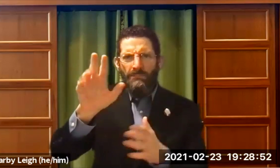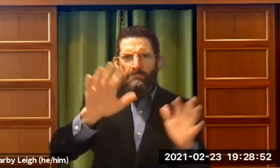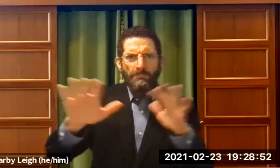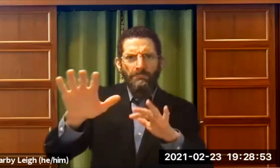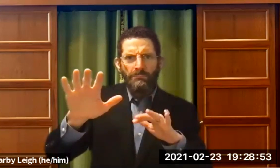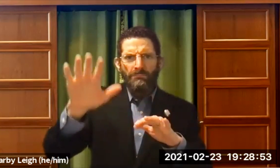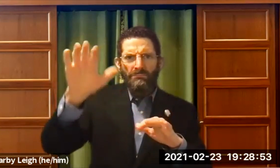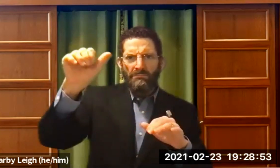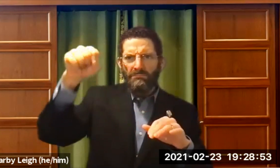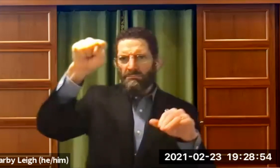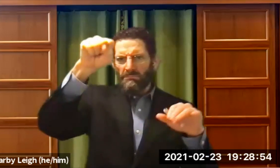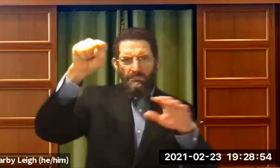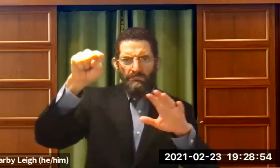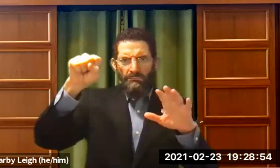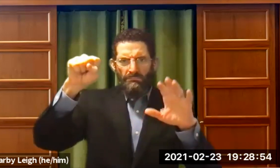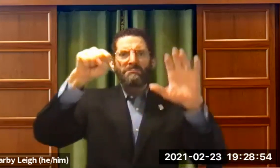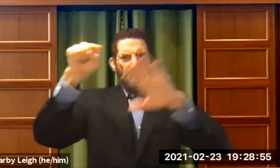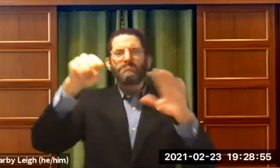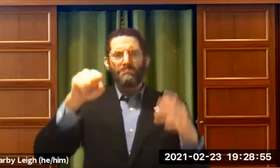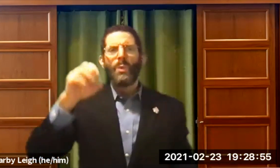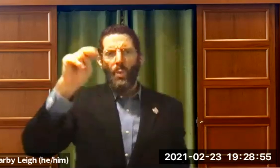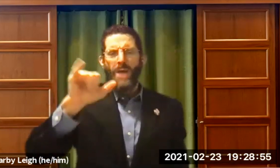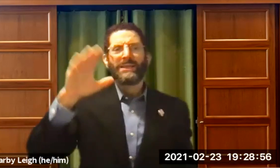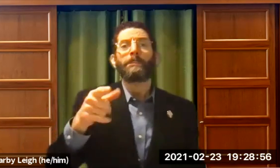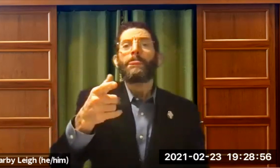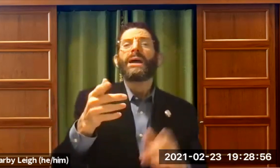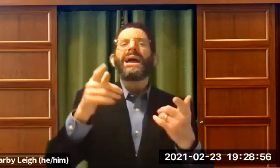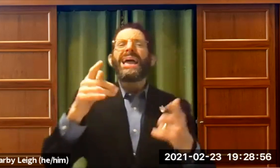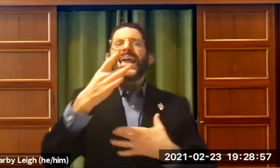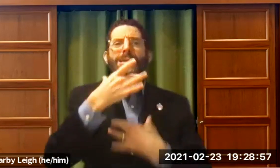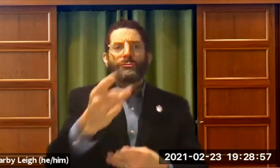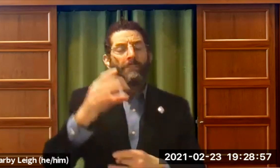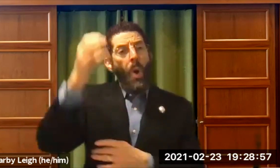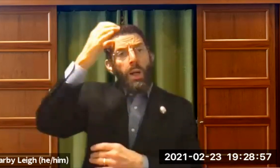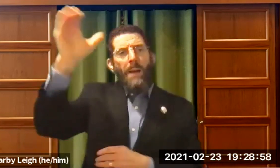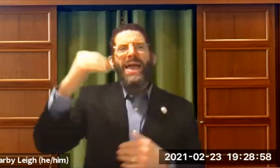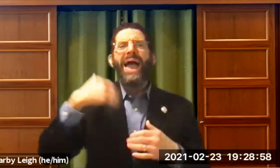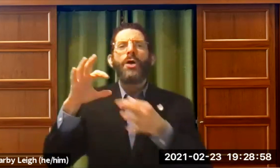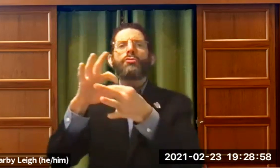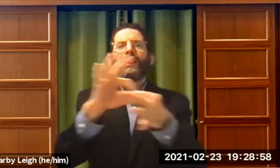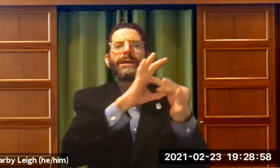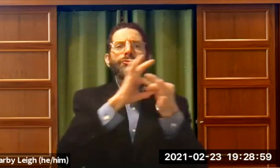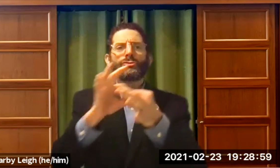You know Columbia University? Everybody know what I'm talking about? Okay. So Columbia. It was